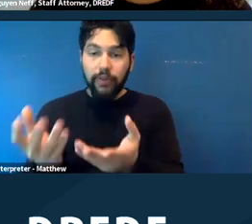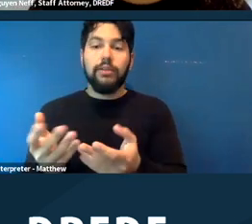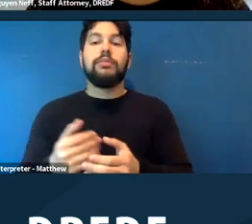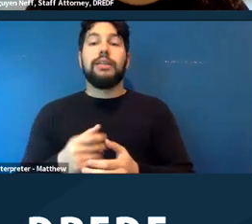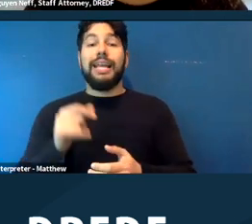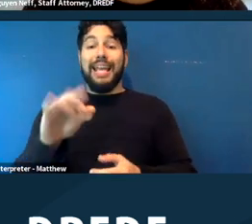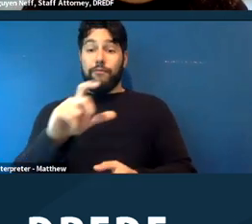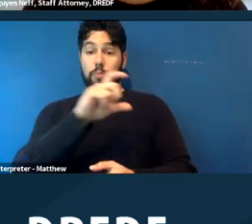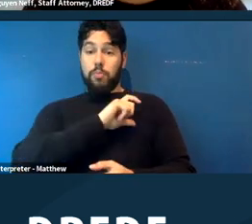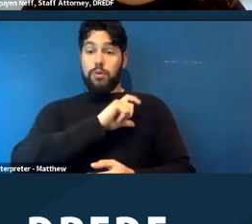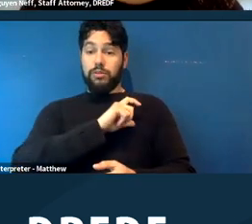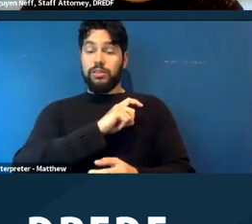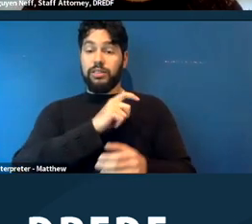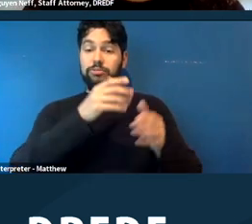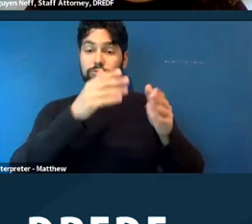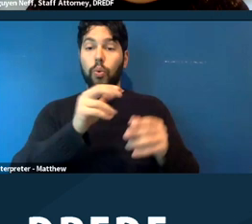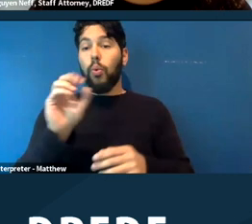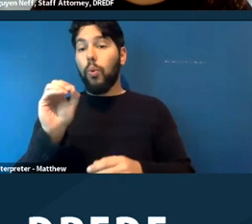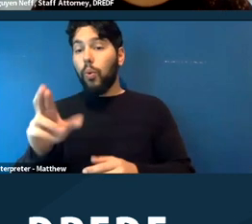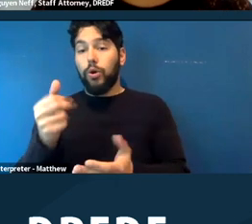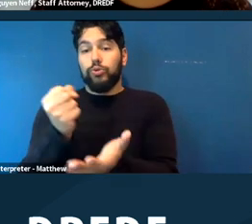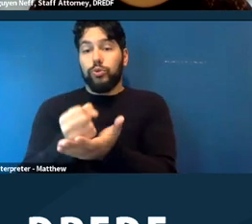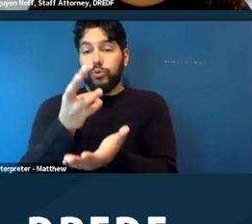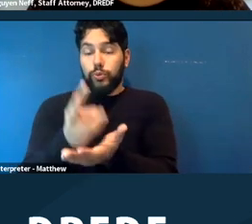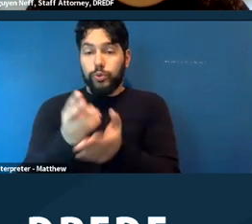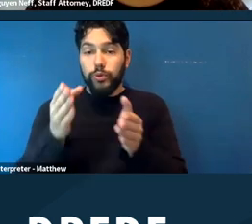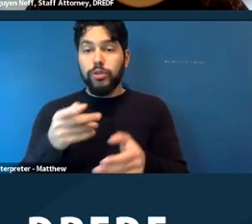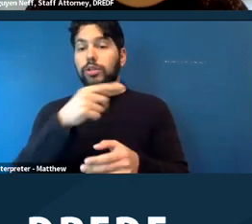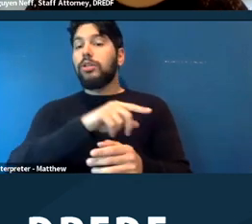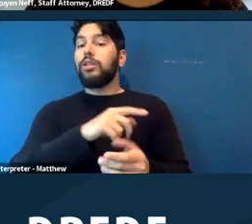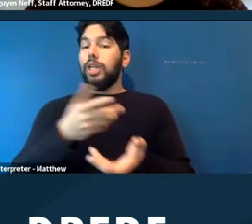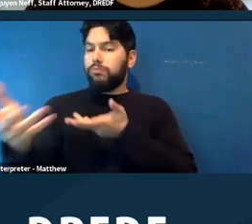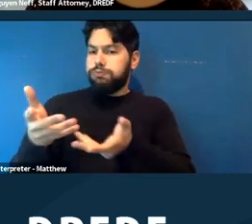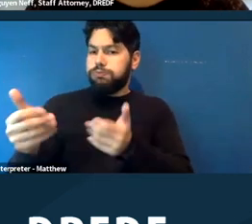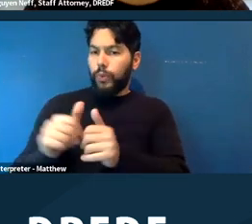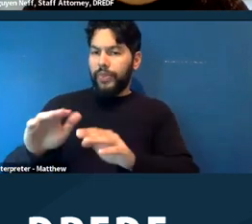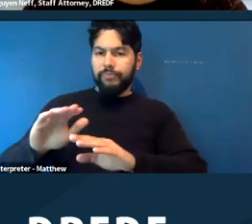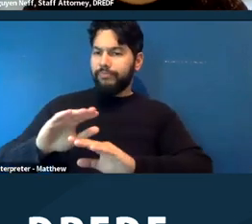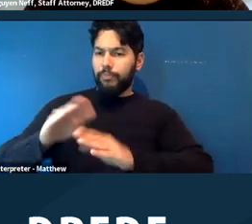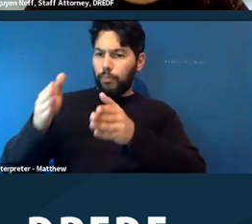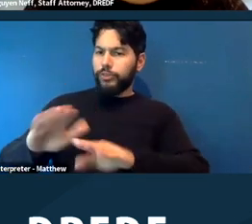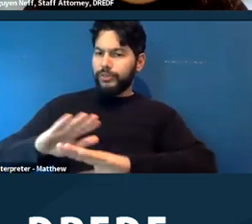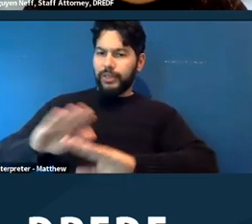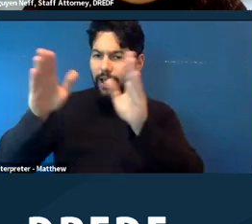officer or social worker is interacting with an unhoused person, whatever they're communicating